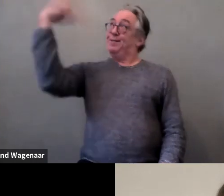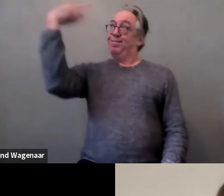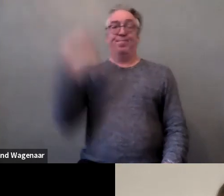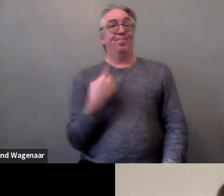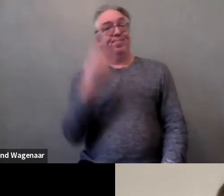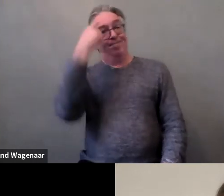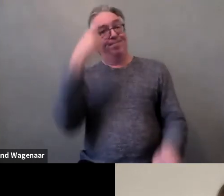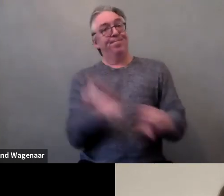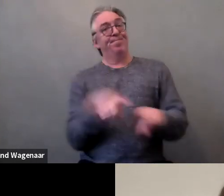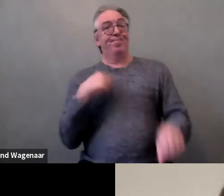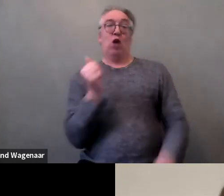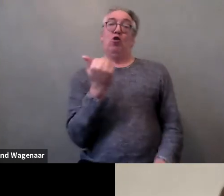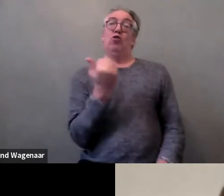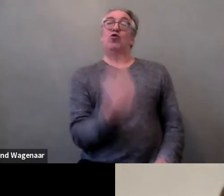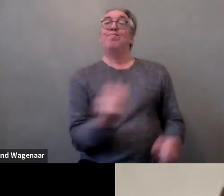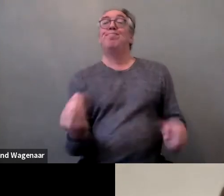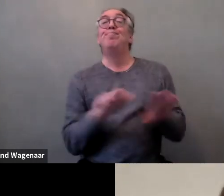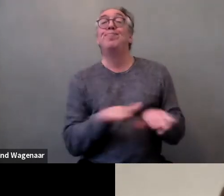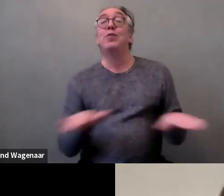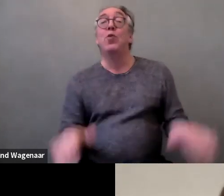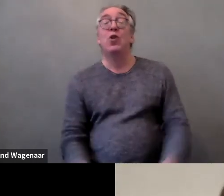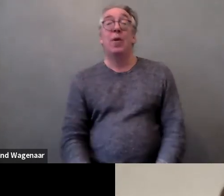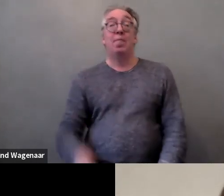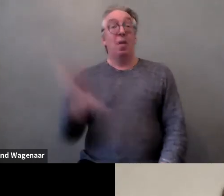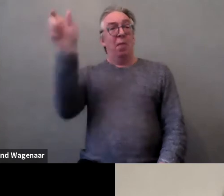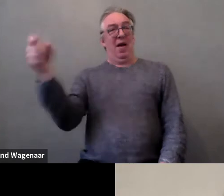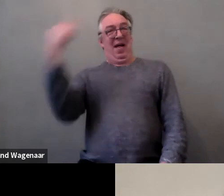It is assumed we don’t have sexual desire